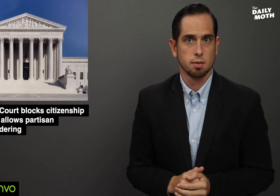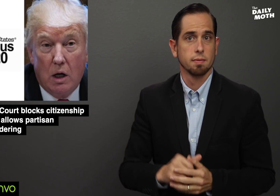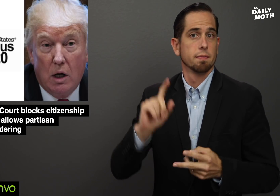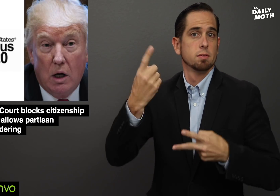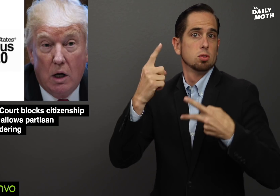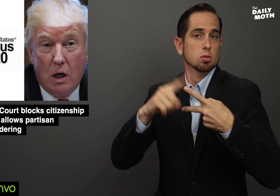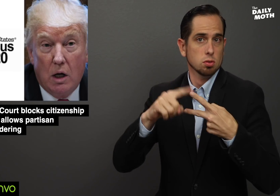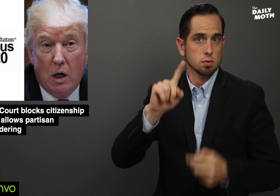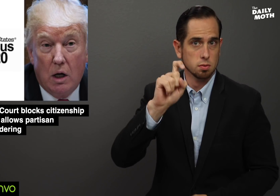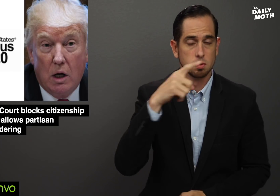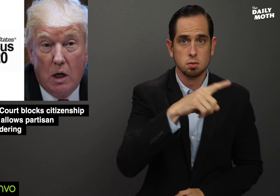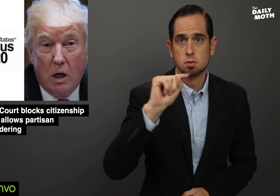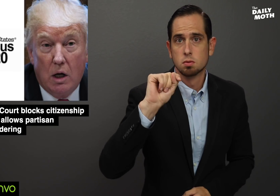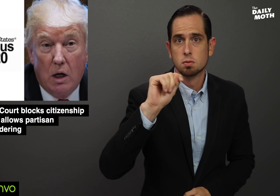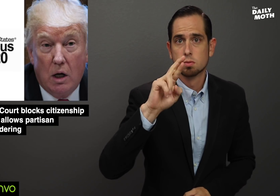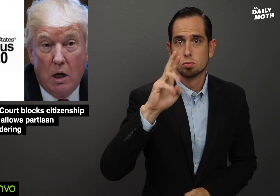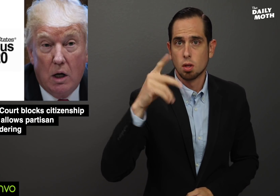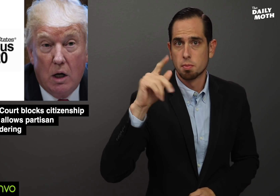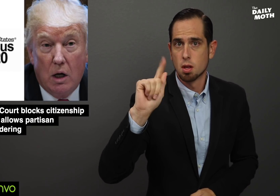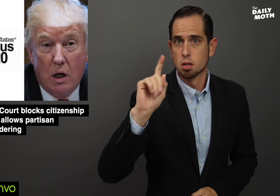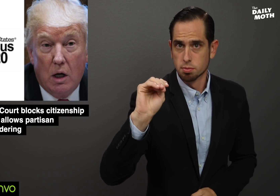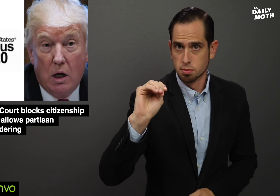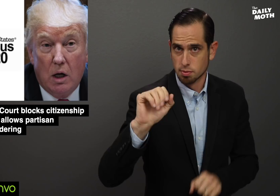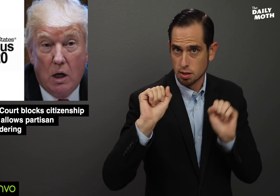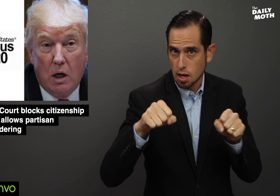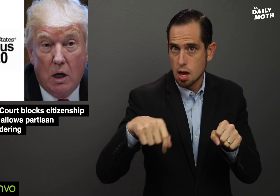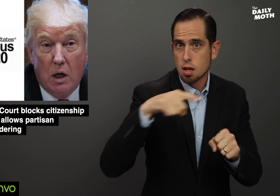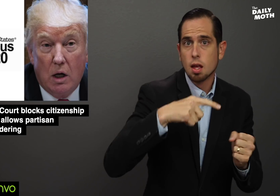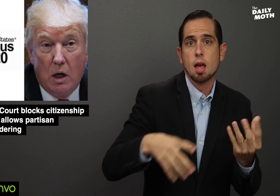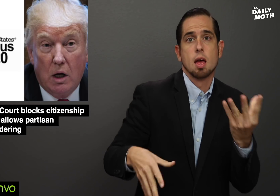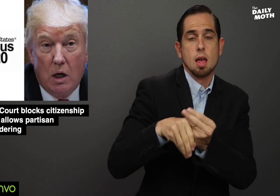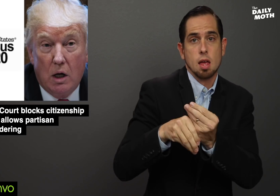The first is on if the Trump administration can add